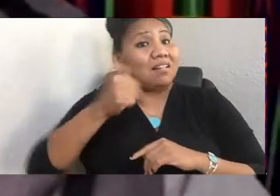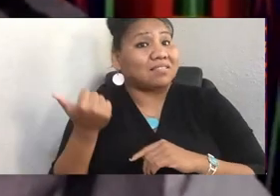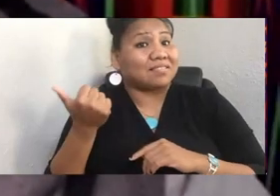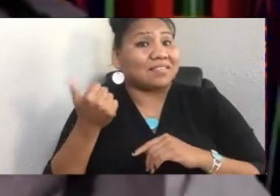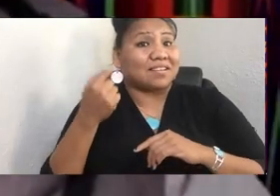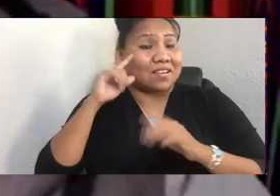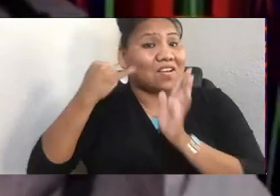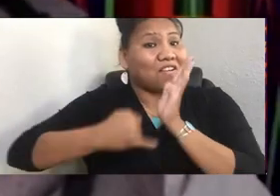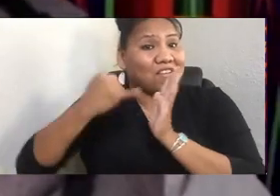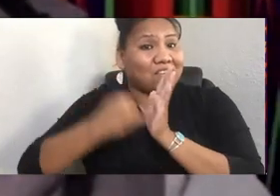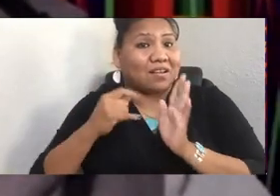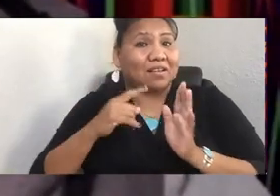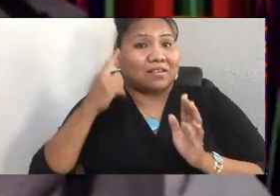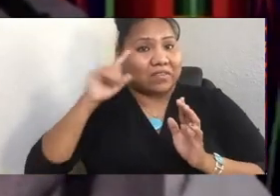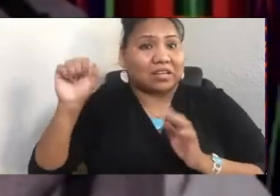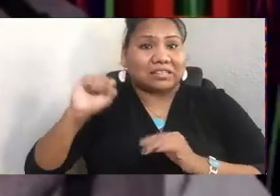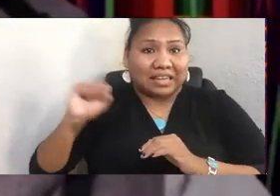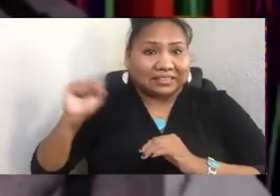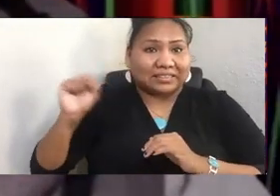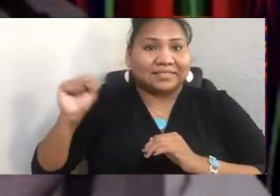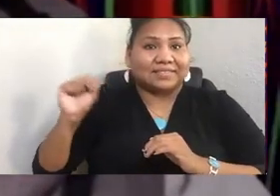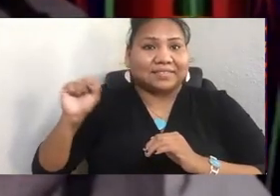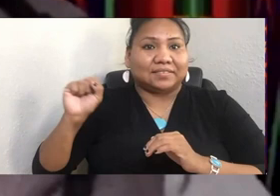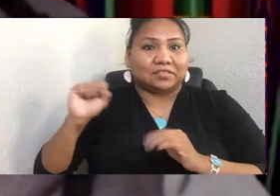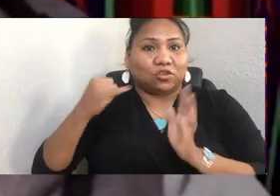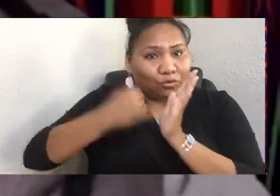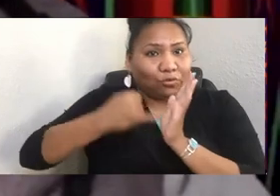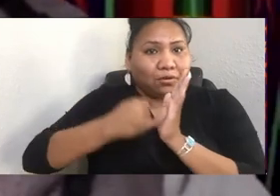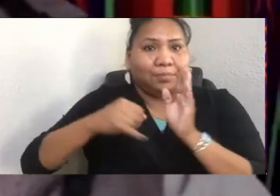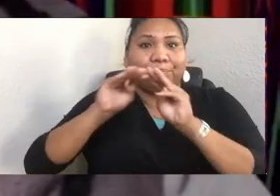Museum, the Royal British Columbia Museum of Fine Arts,